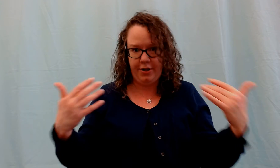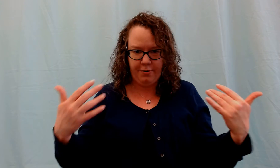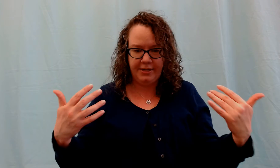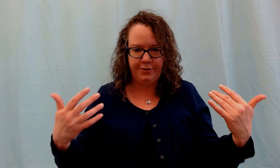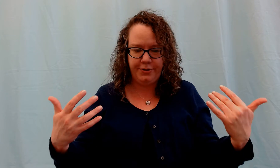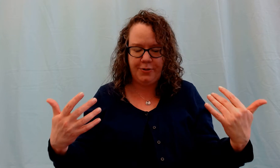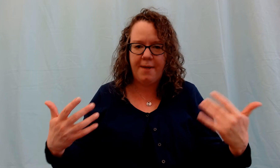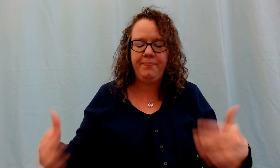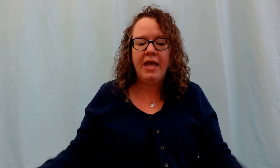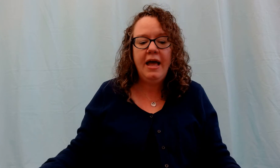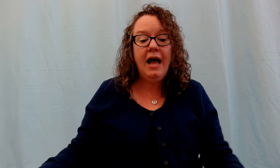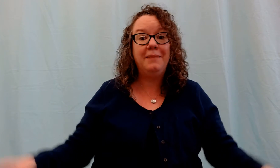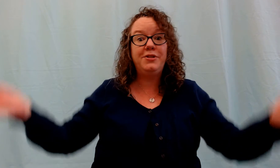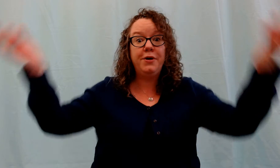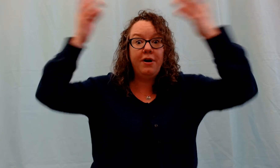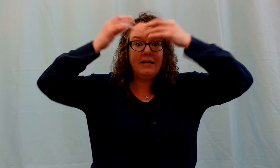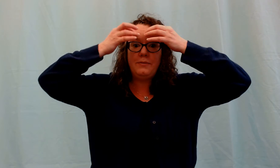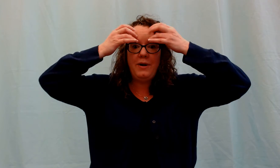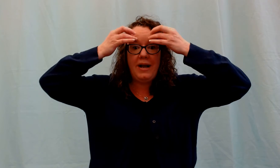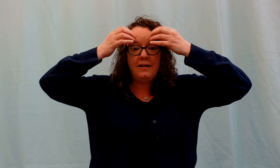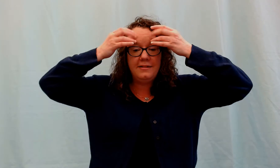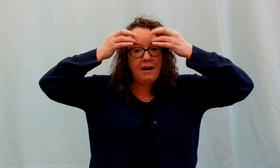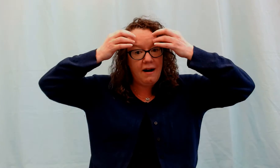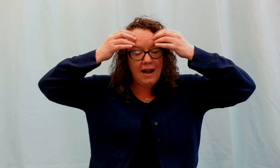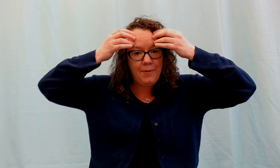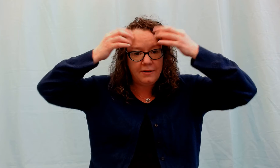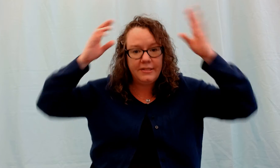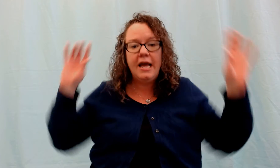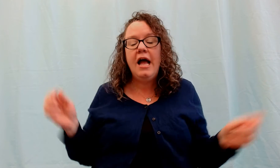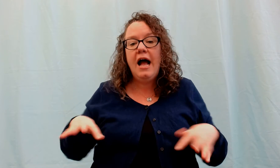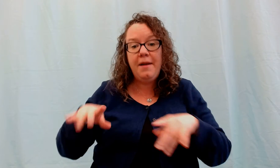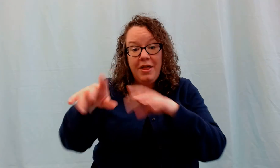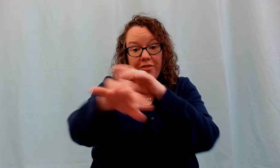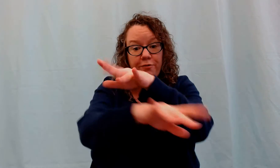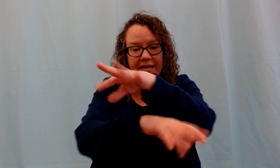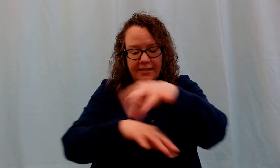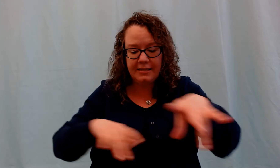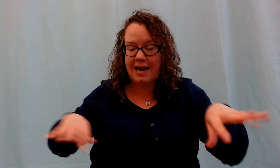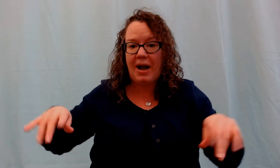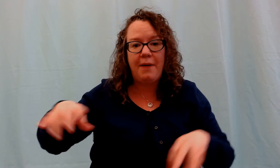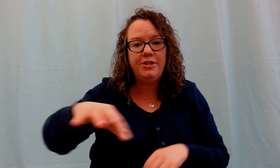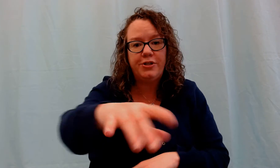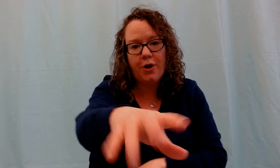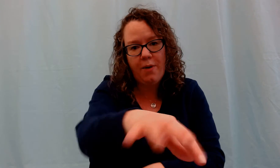you as you do it. So you notice we wiggled our eyebrows. The rest of the time I would just go